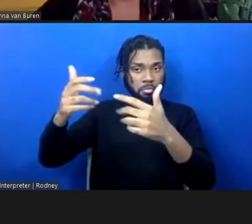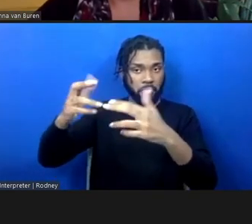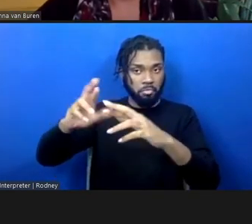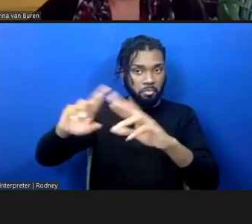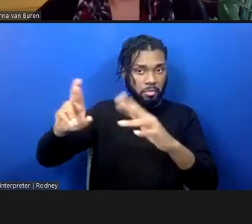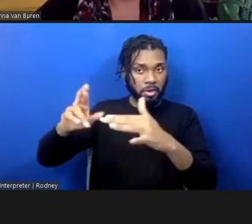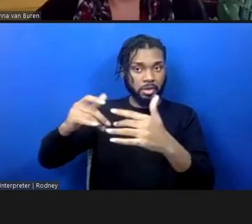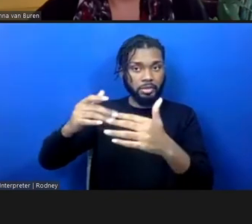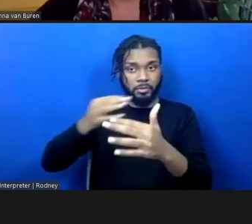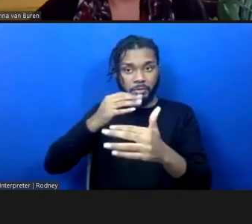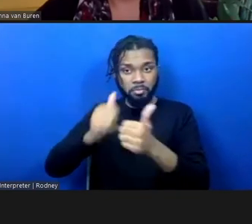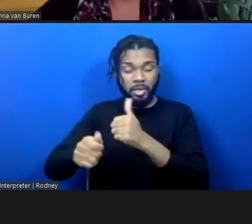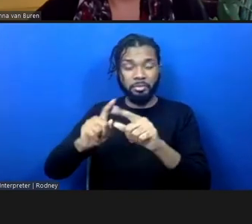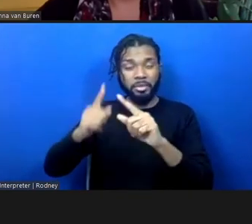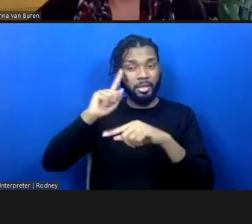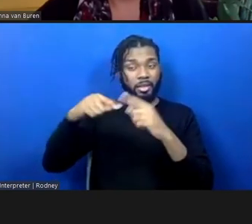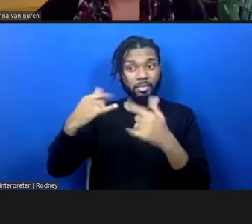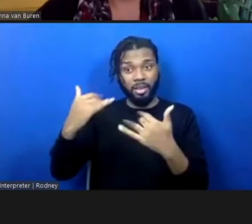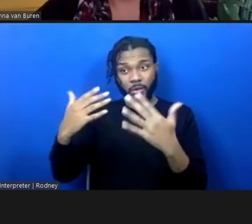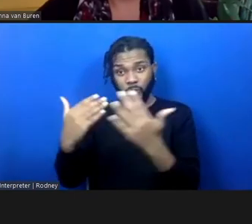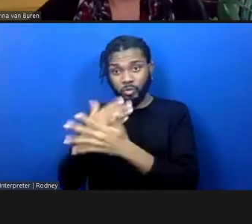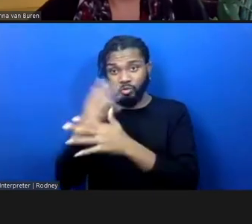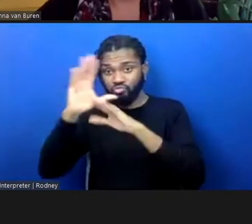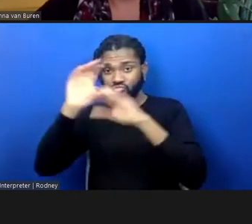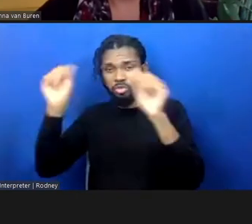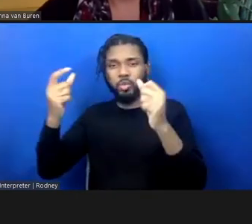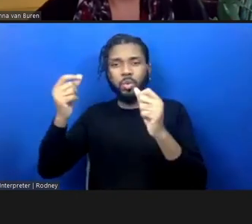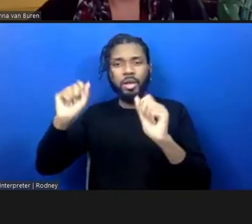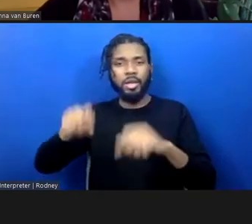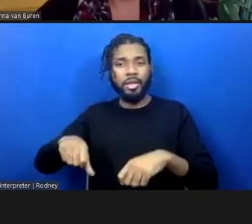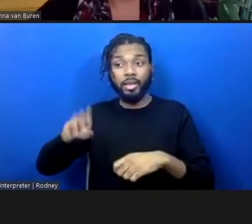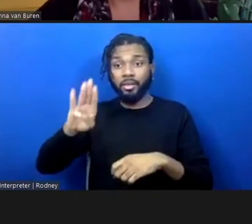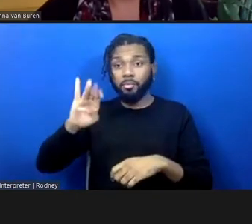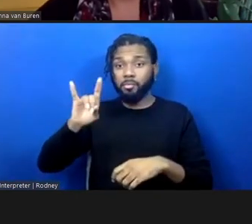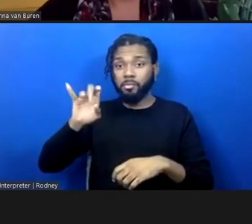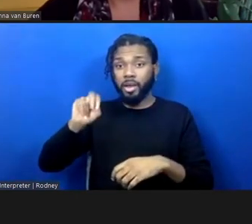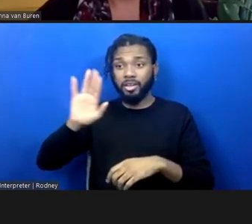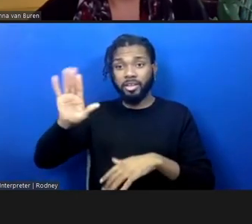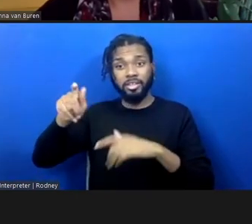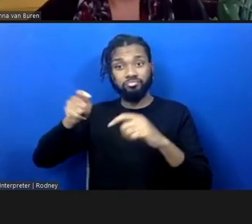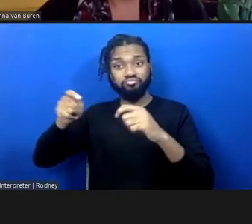administration do? What can the Democratic Congress do on that level